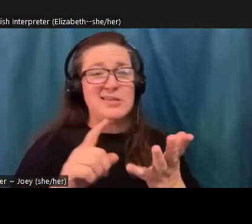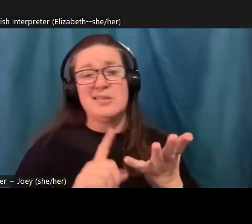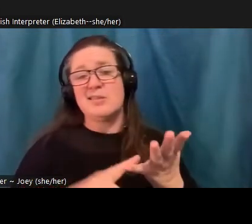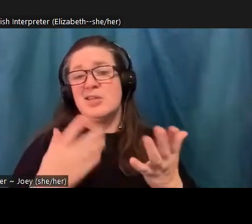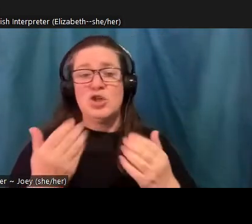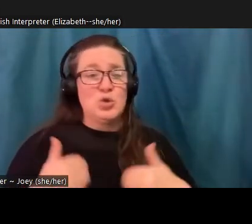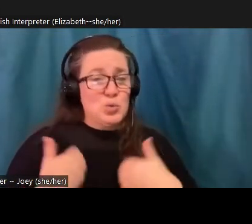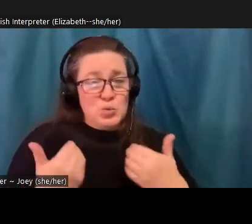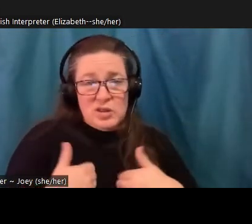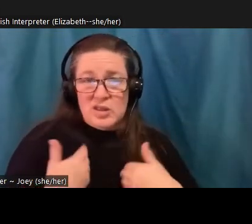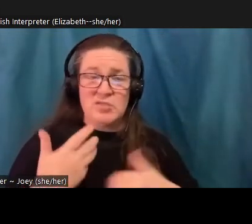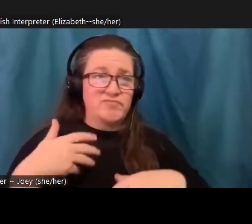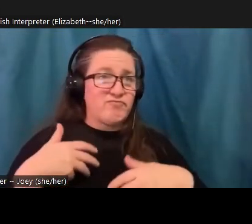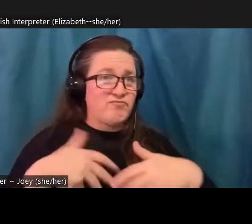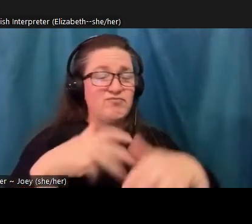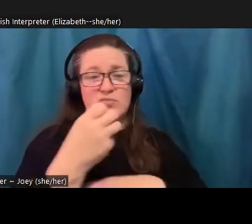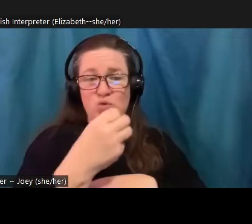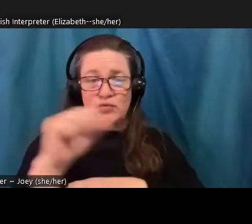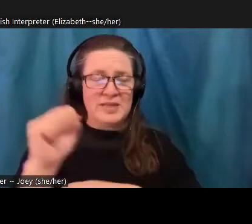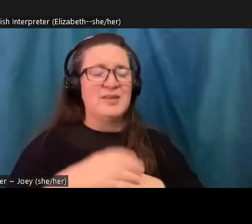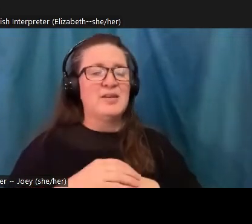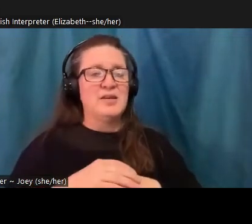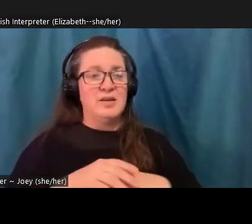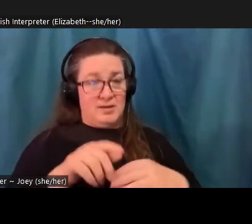just a handful of screenshots. I grabbed just this week alone.